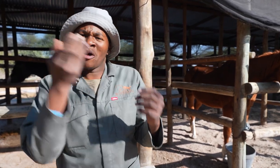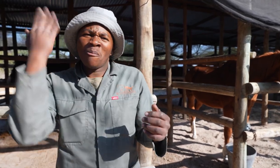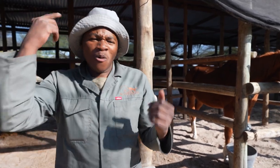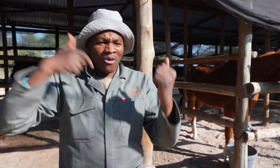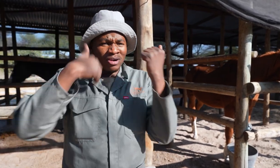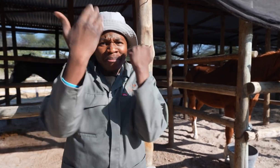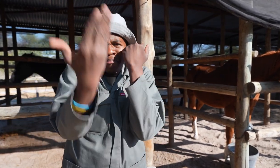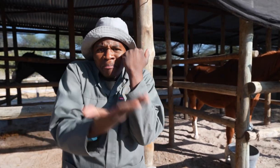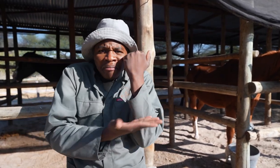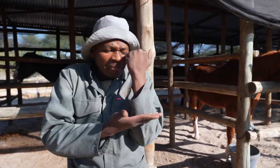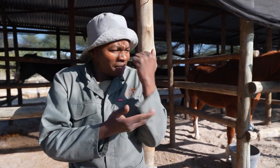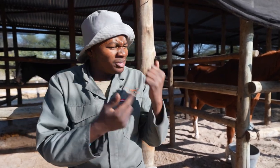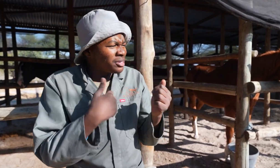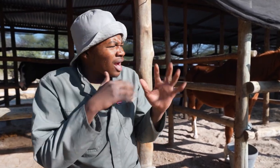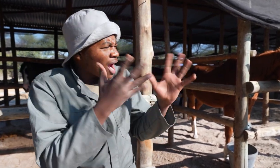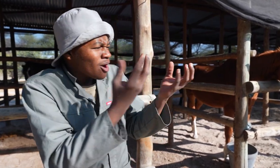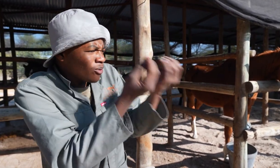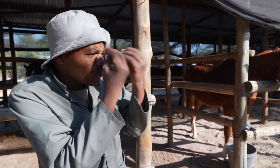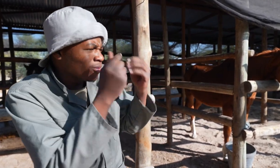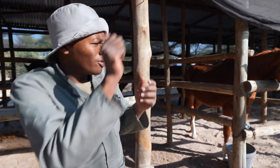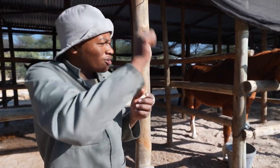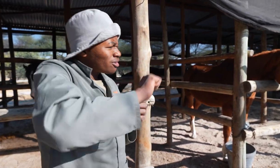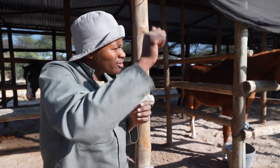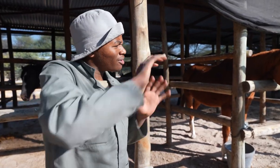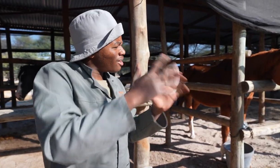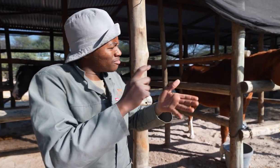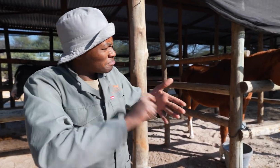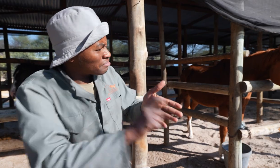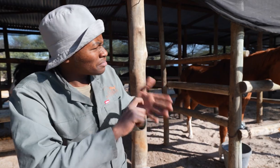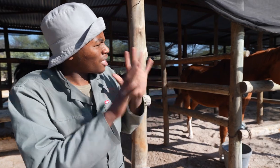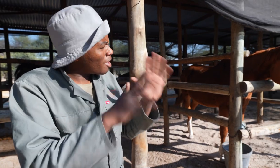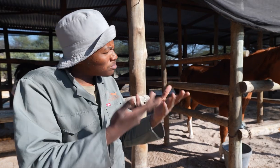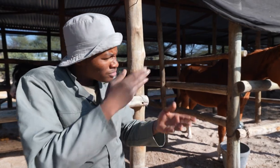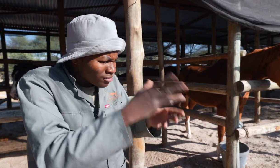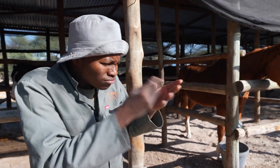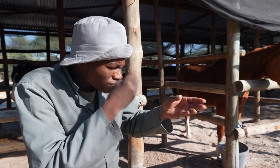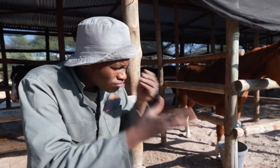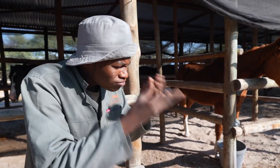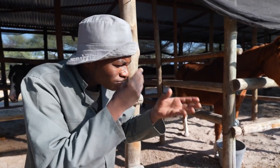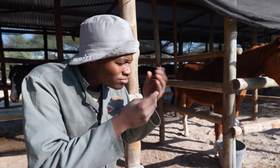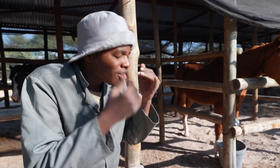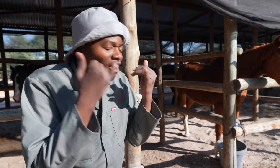brush, ride, and work.